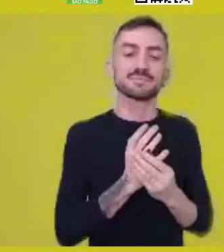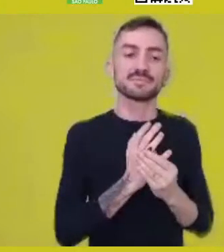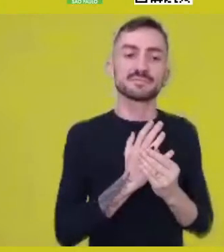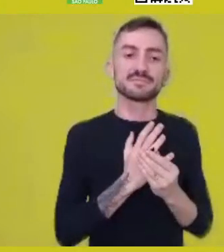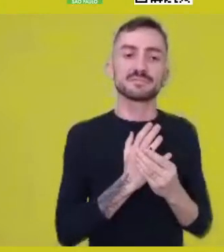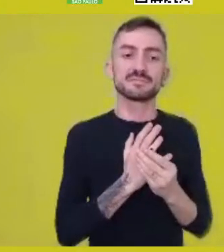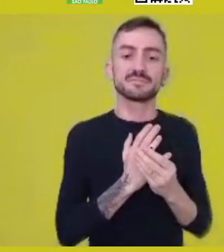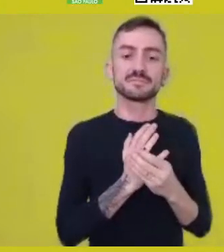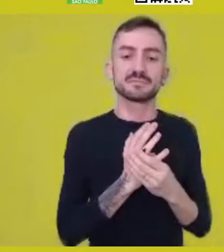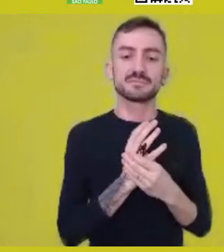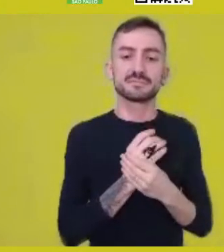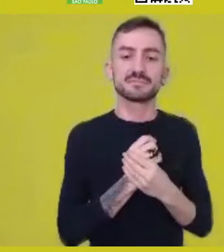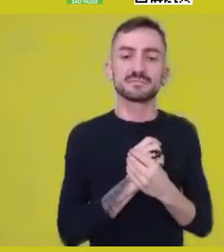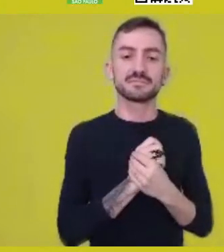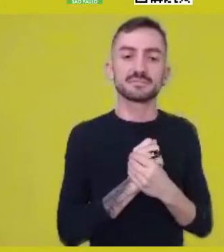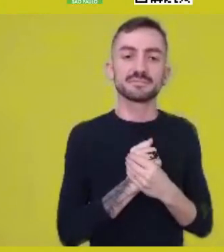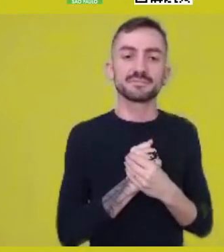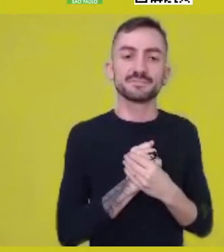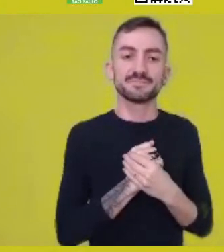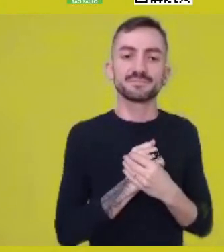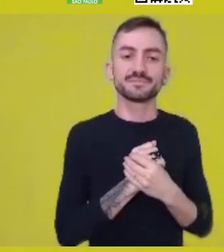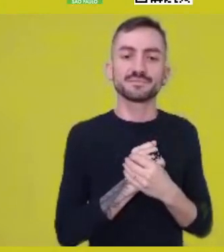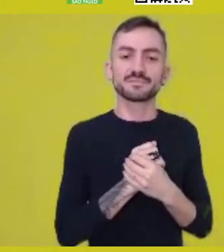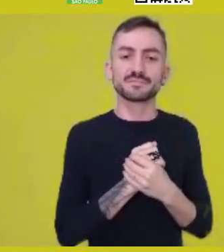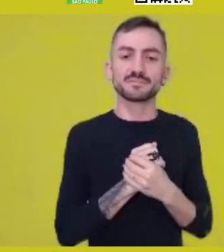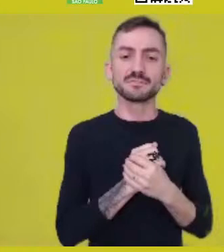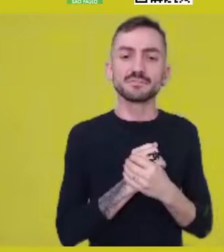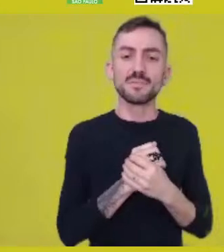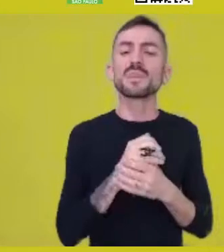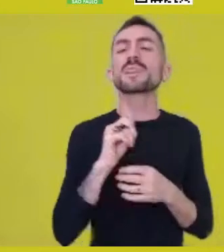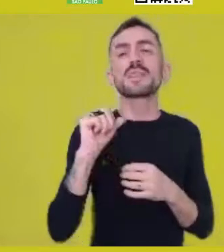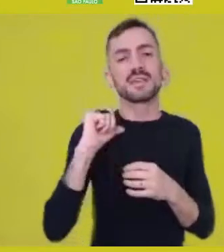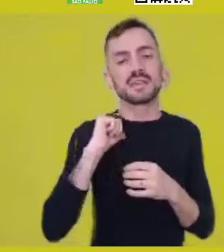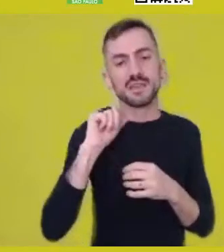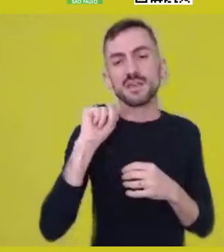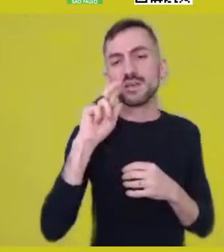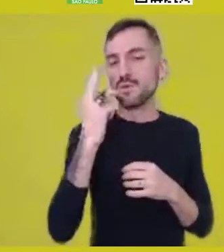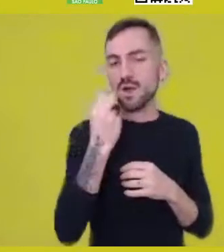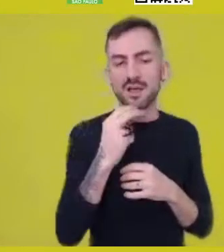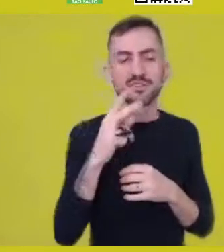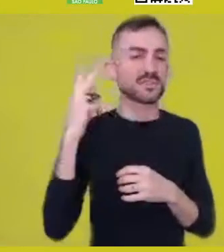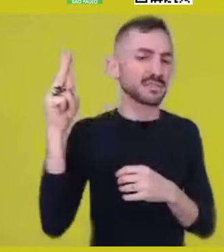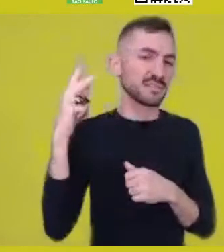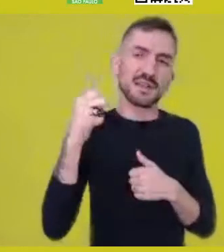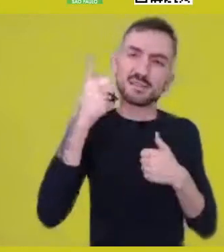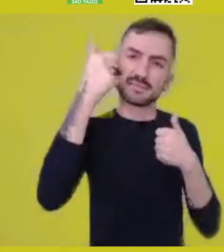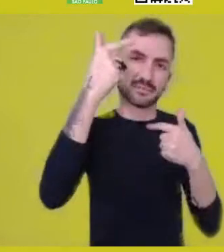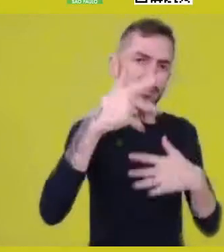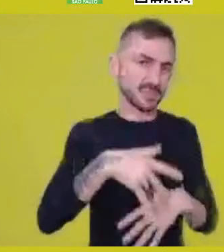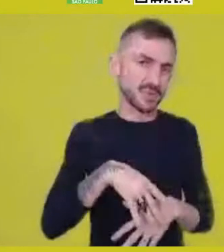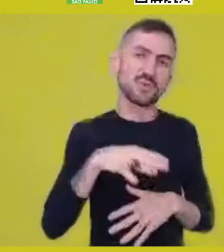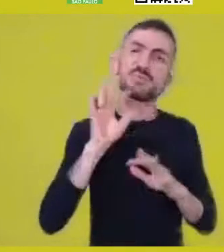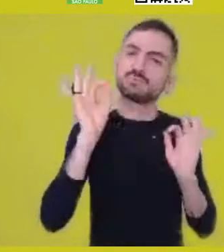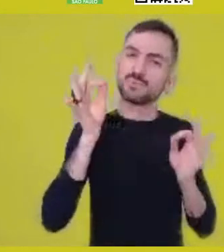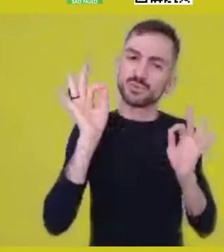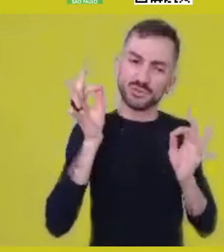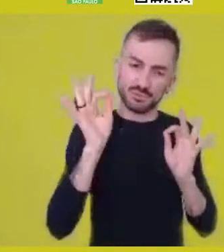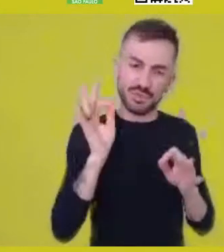I could... I think Katiúscia has spoken very well about both.